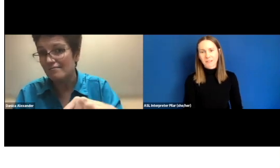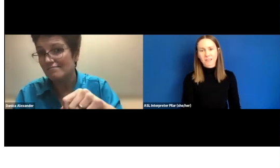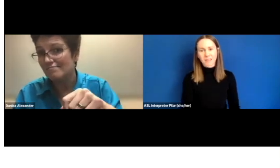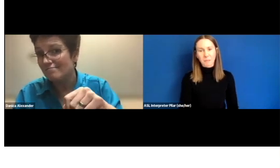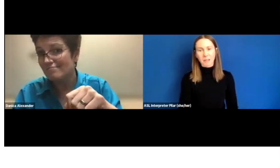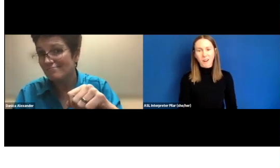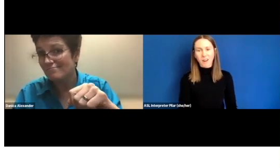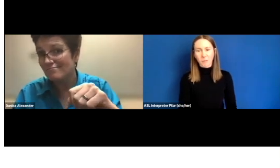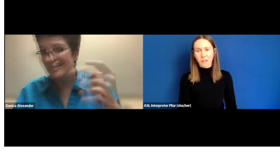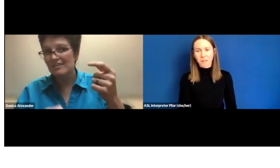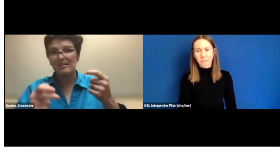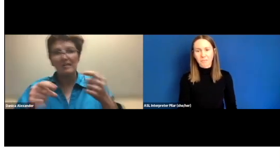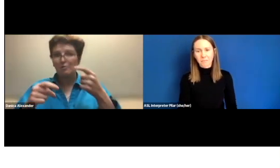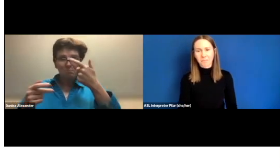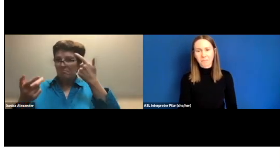That'd be hard, wouldn't it?